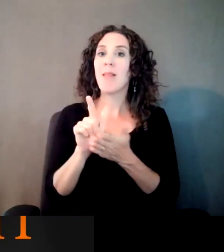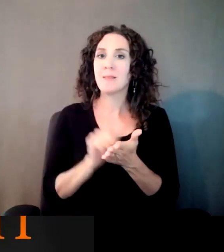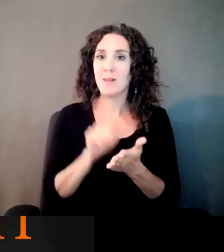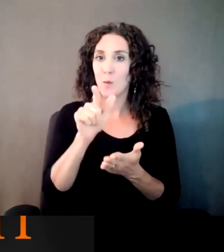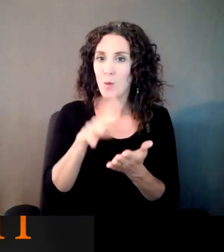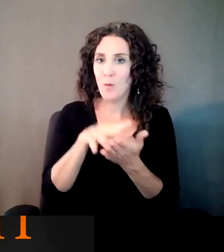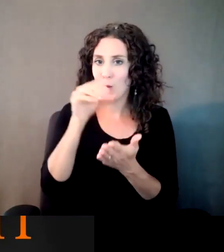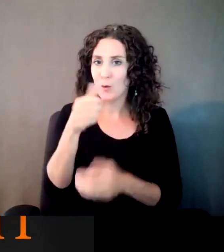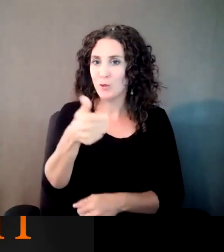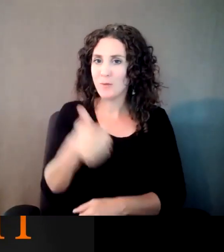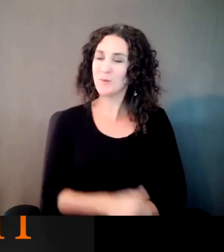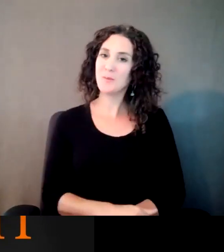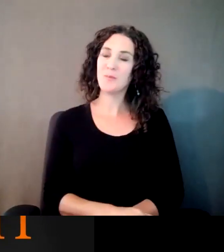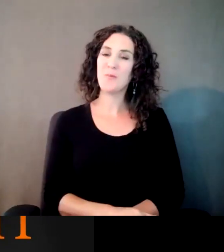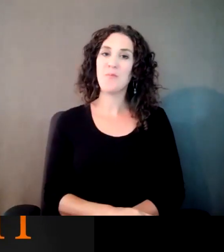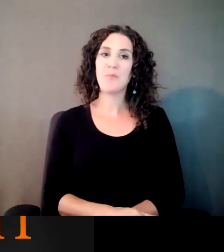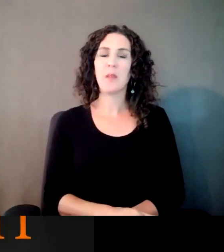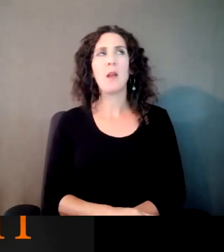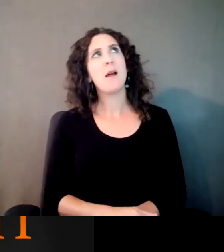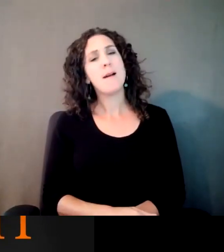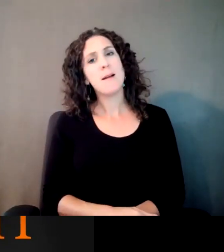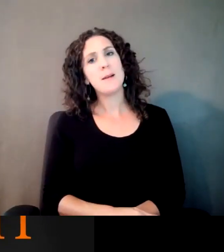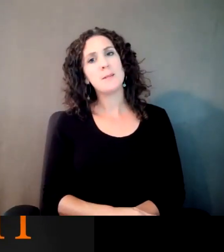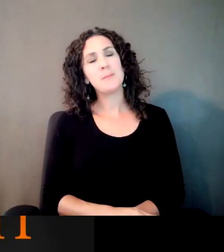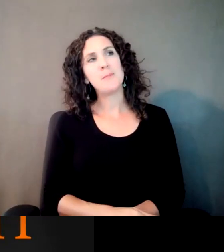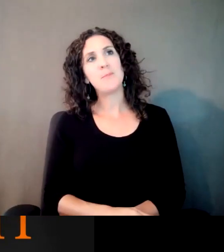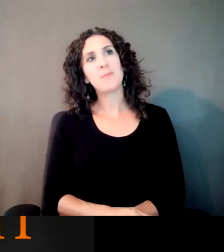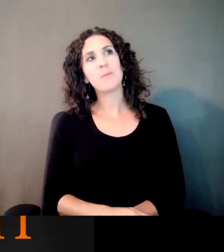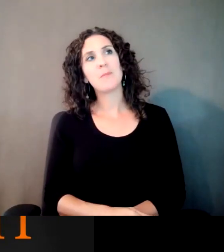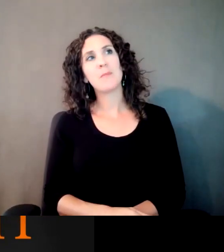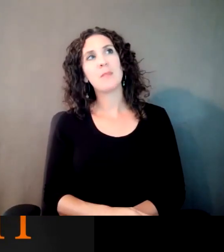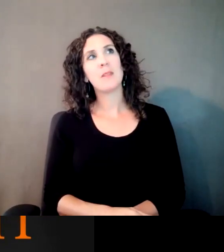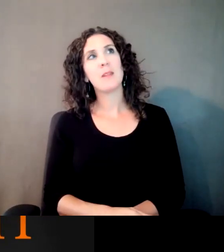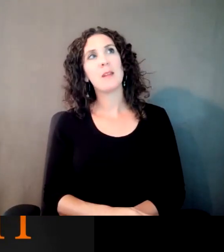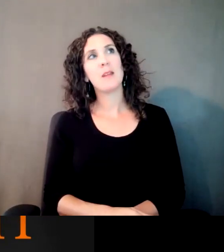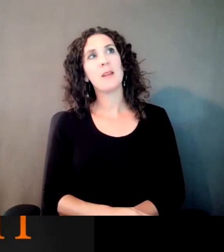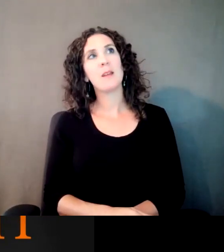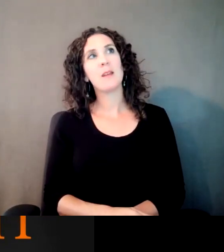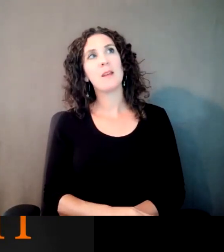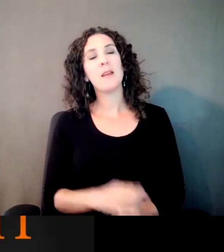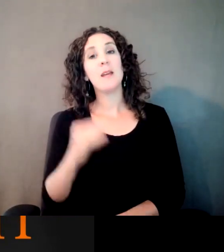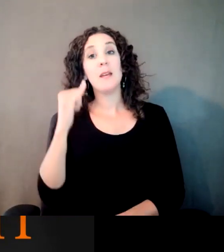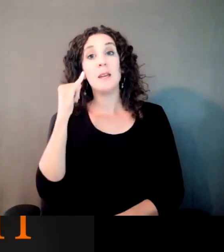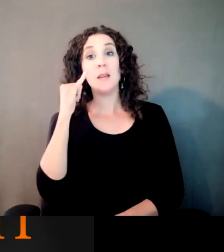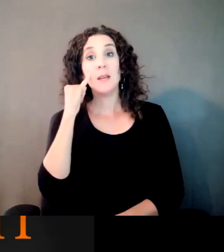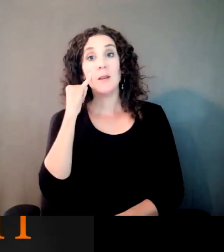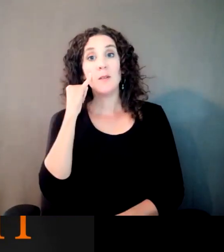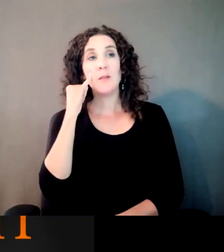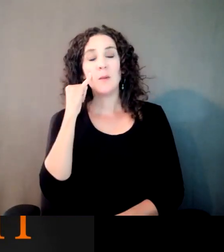I think that if you don't make the effort -- effort creates opportunity.